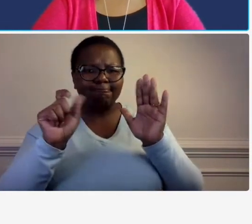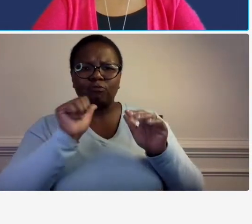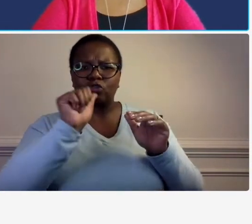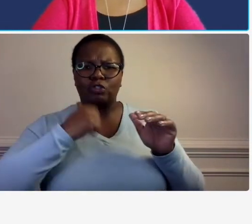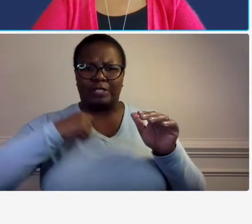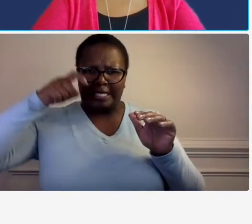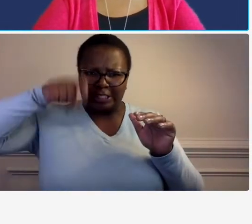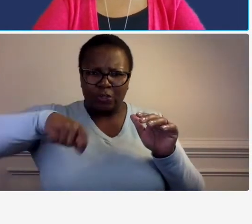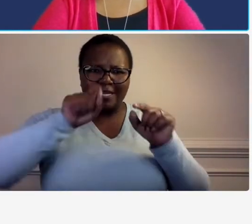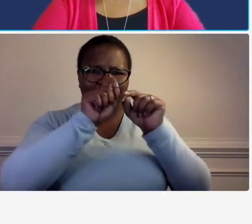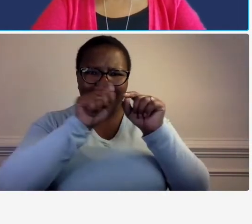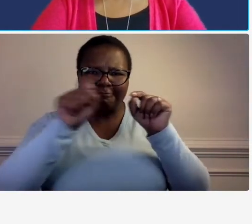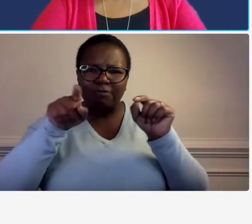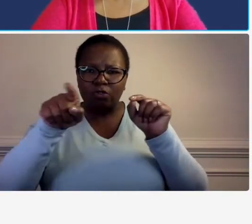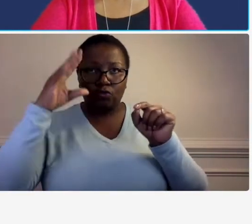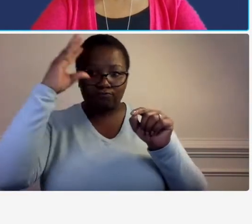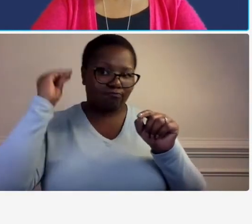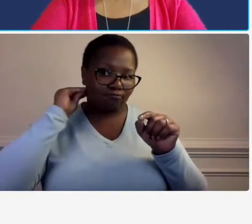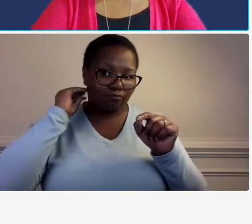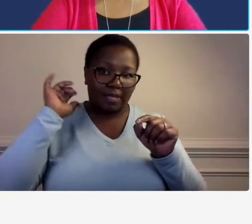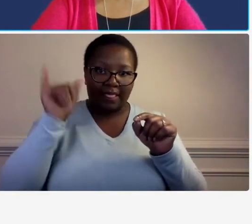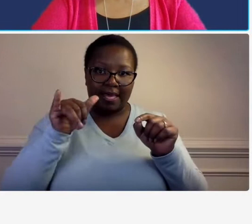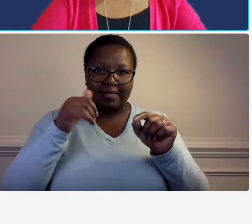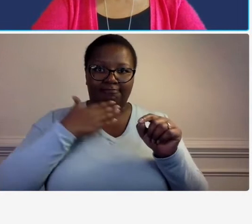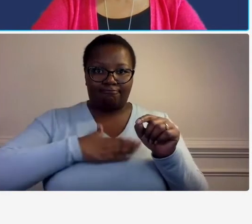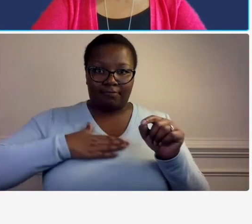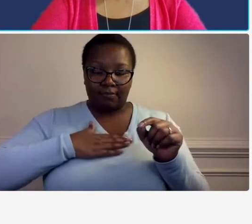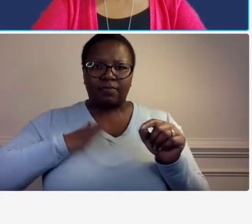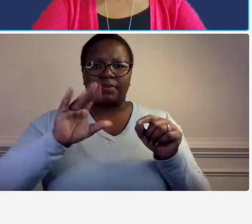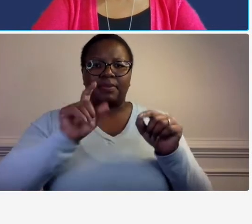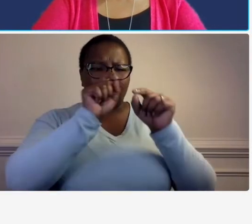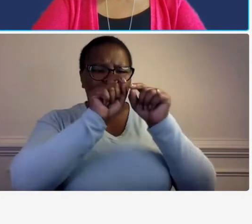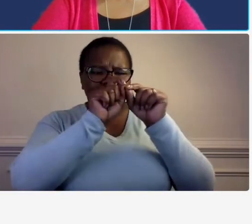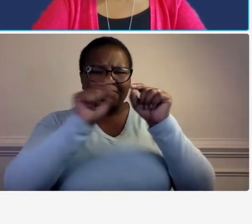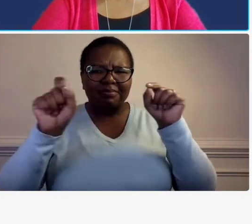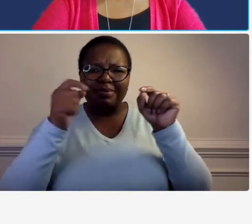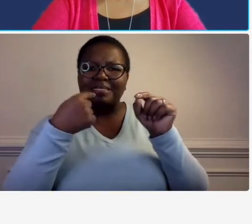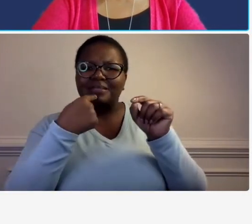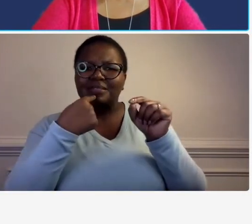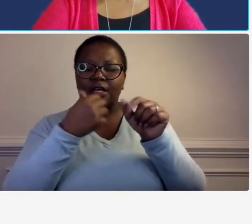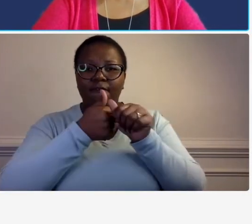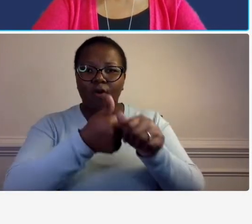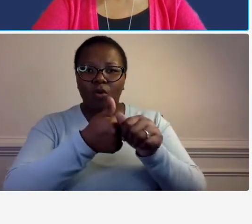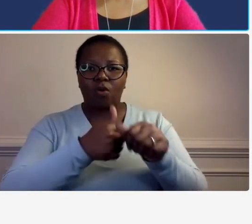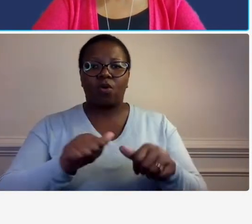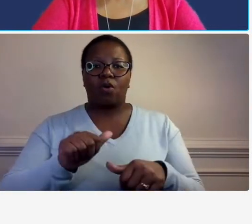you can make a mental note this also talks about compliance with 23 cfr stands for code of federal